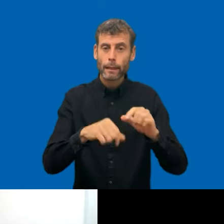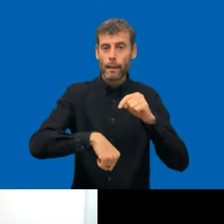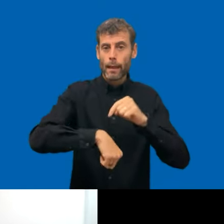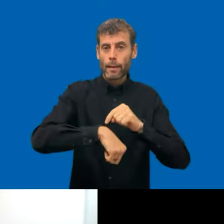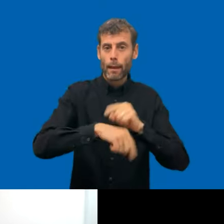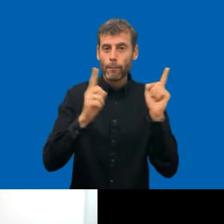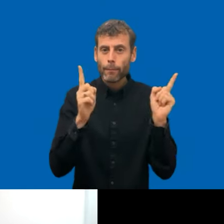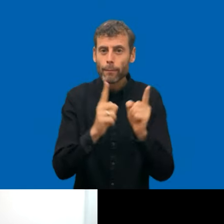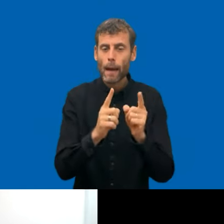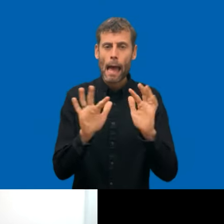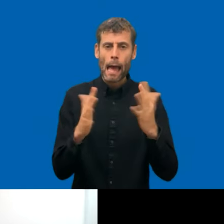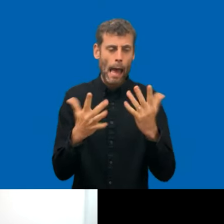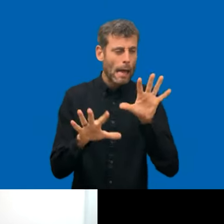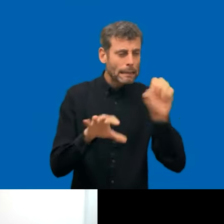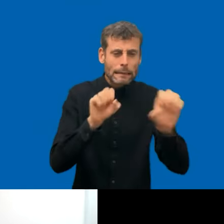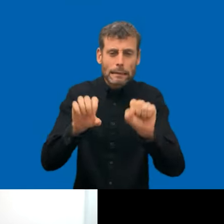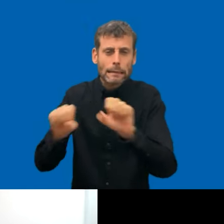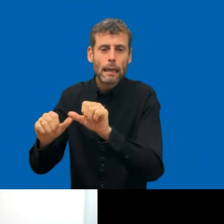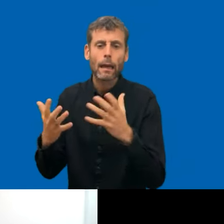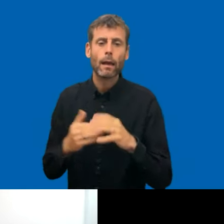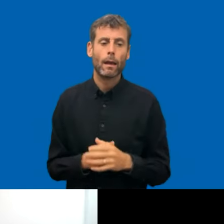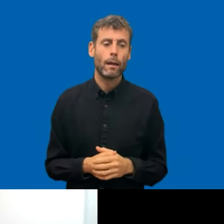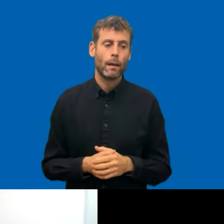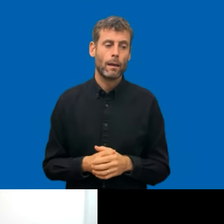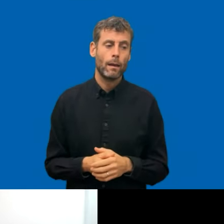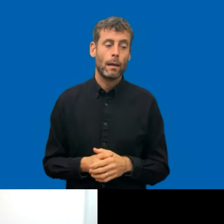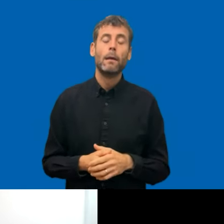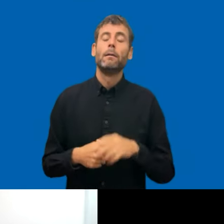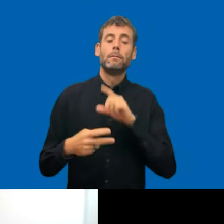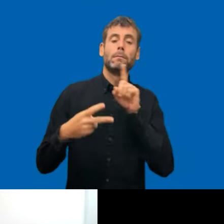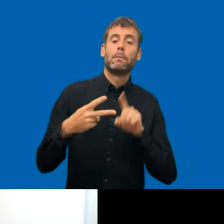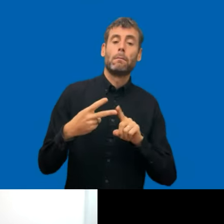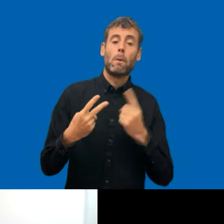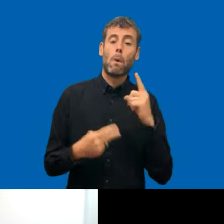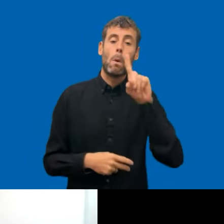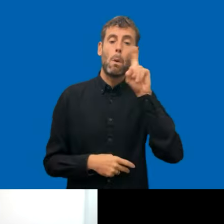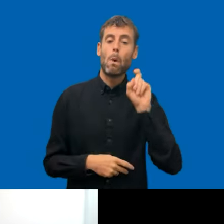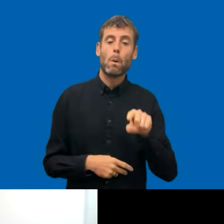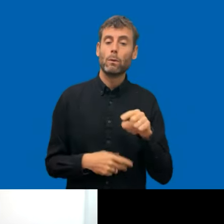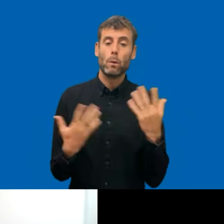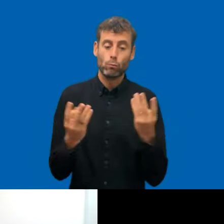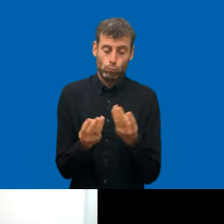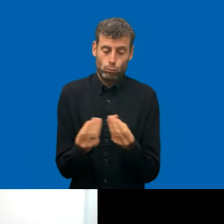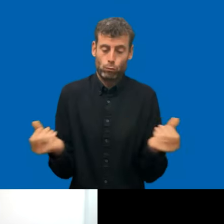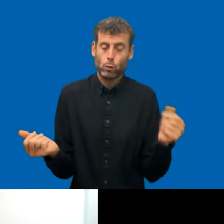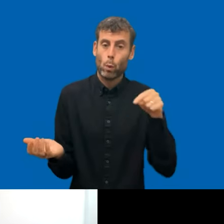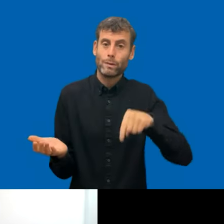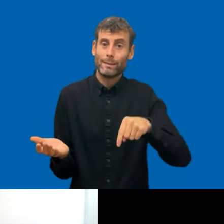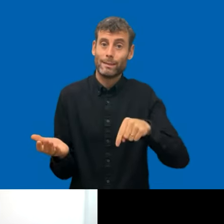ideally in the English language? So do you share any of this with anyone? Soren or Caecilie.